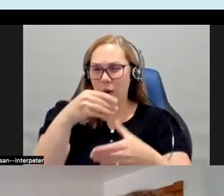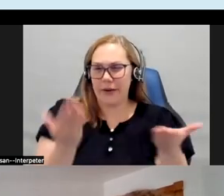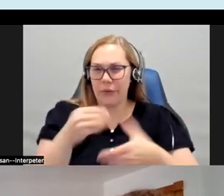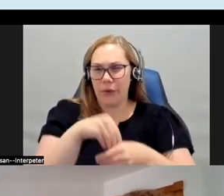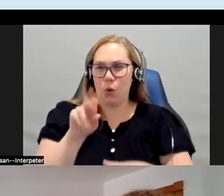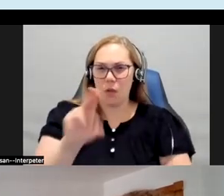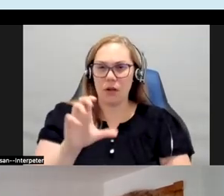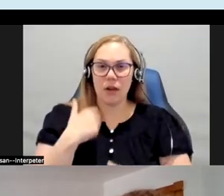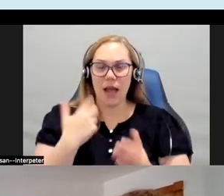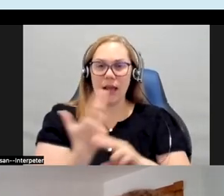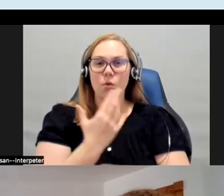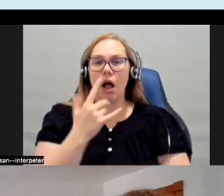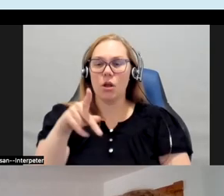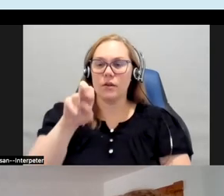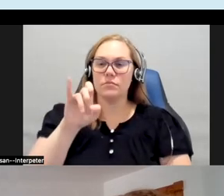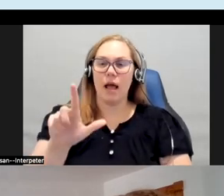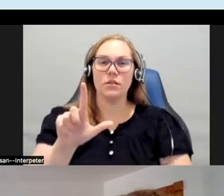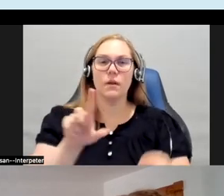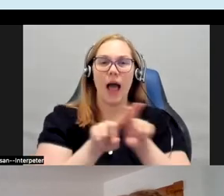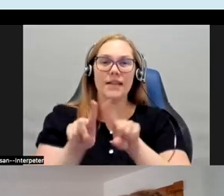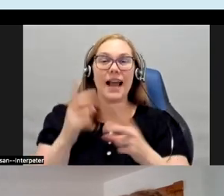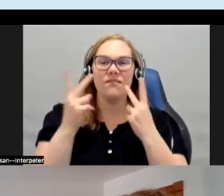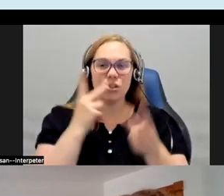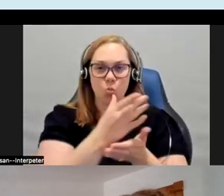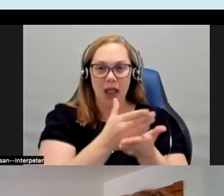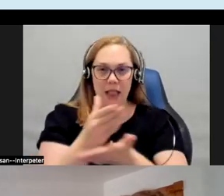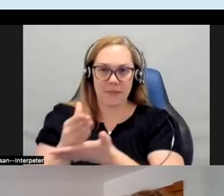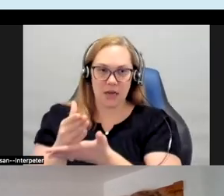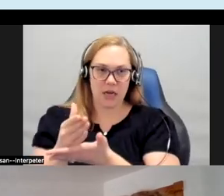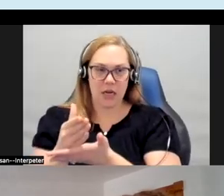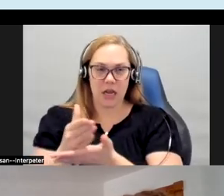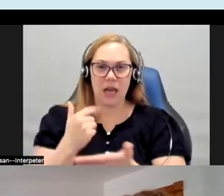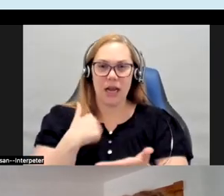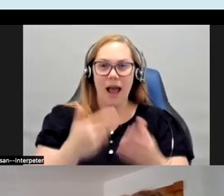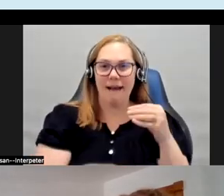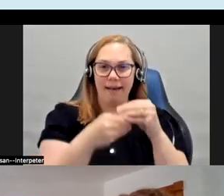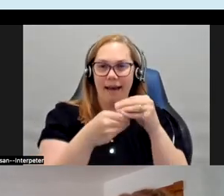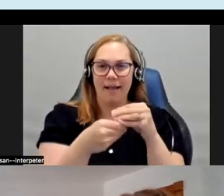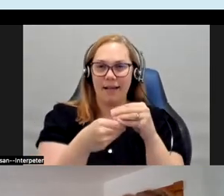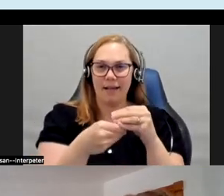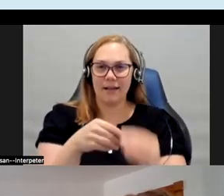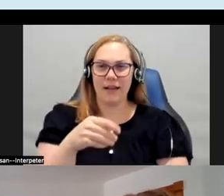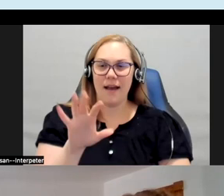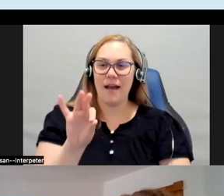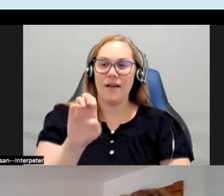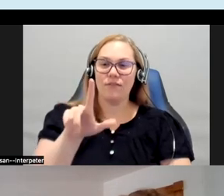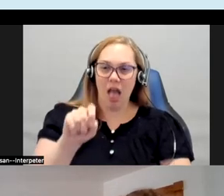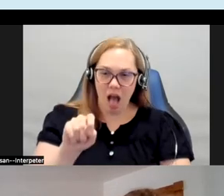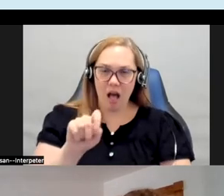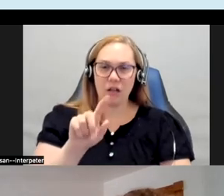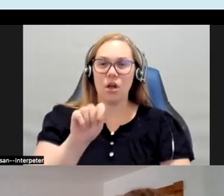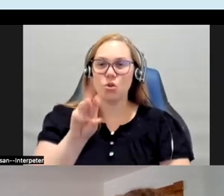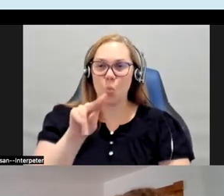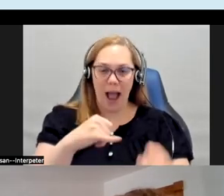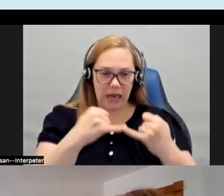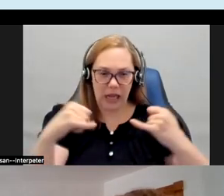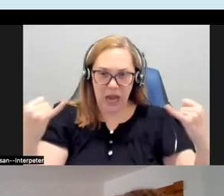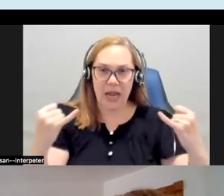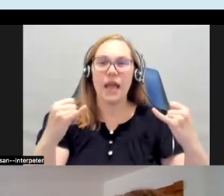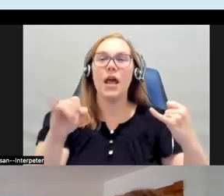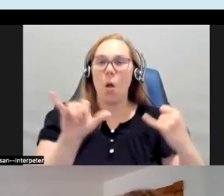pencil as a visual element and then I added felt twine and also cork again for little